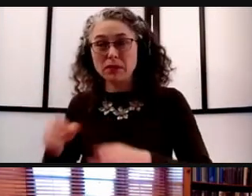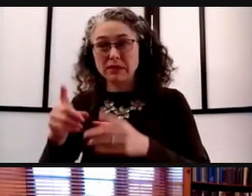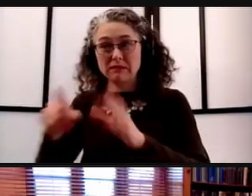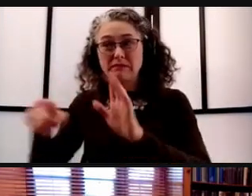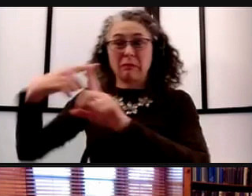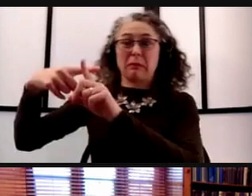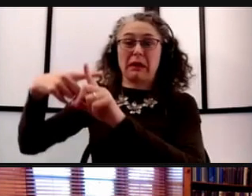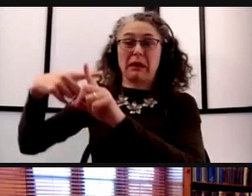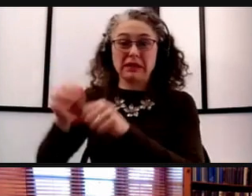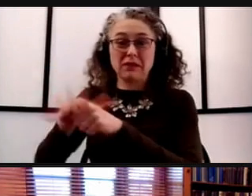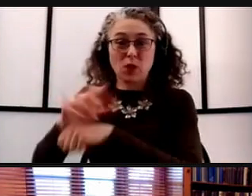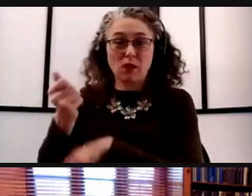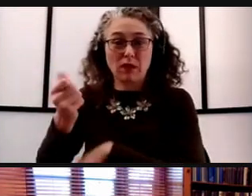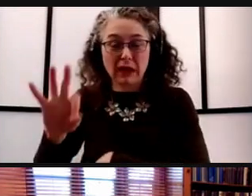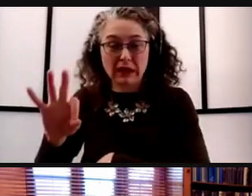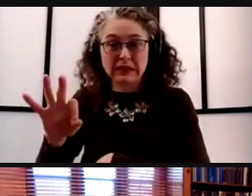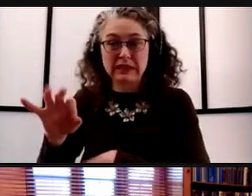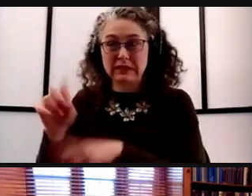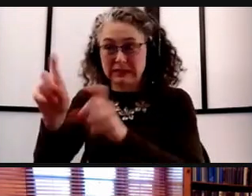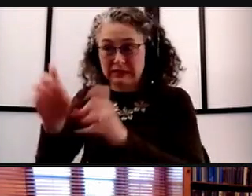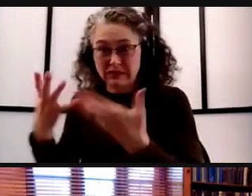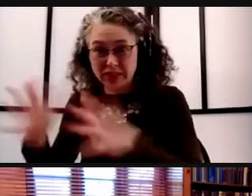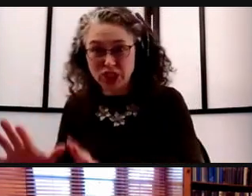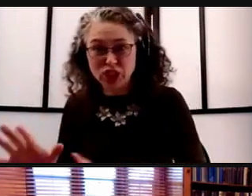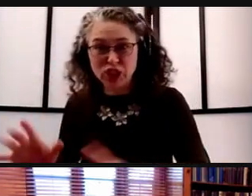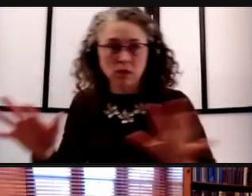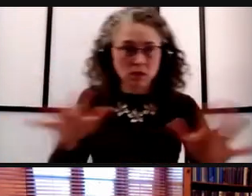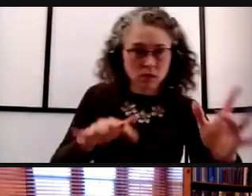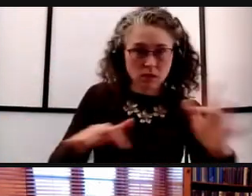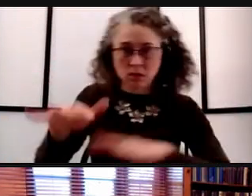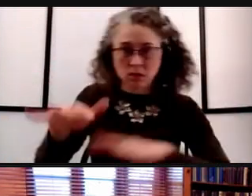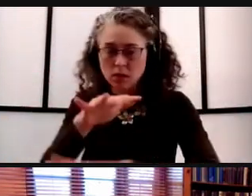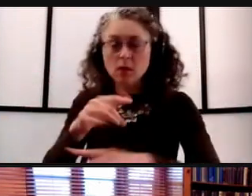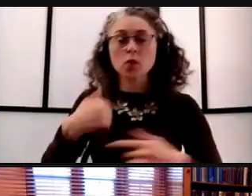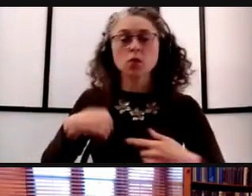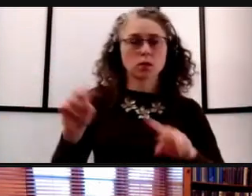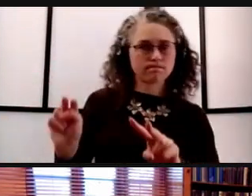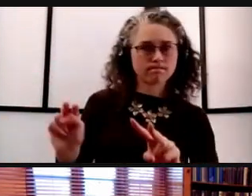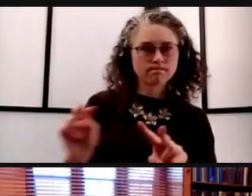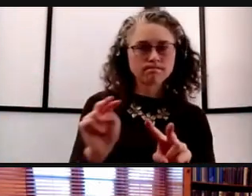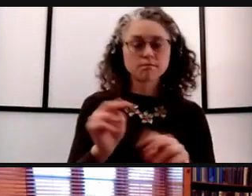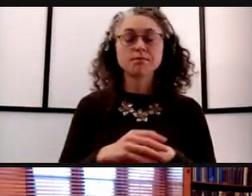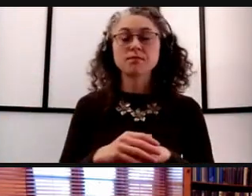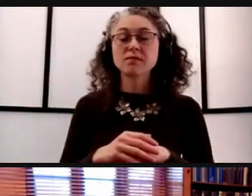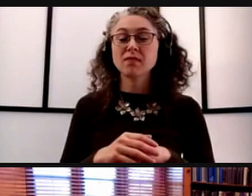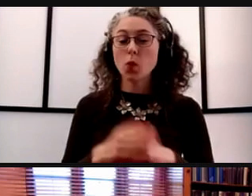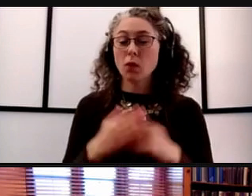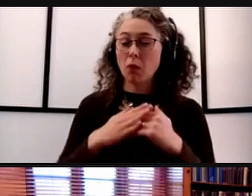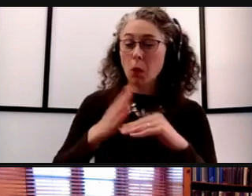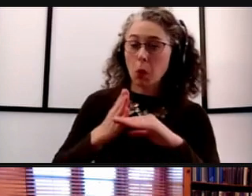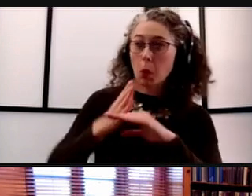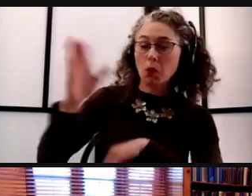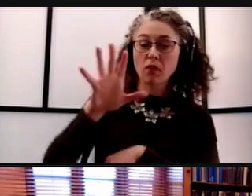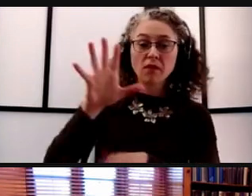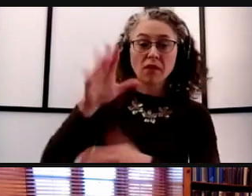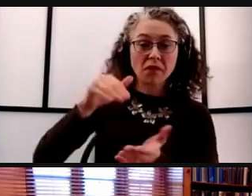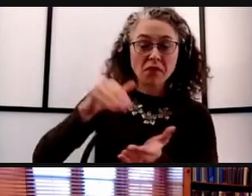To put that into context, many people may not realize we have well more than 5,000 researchers coming to our campuses every day